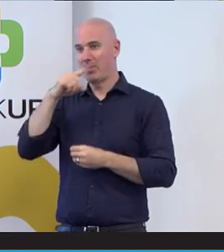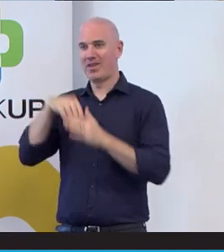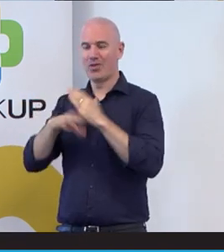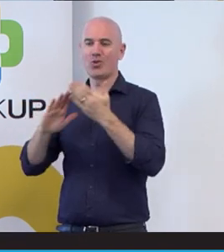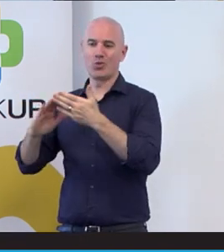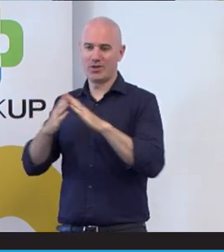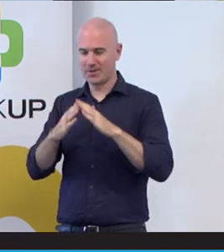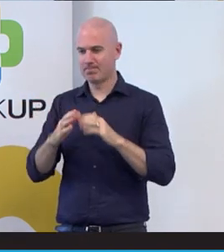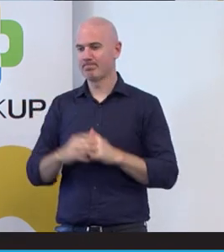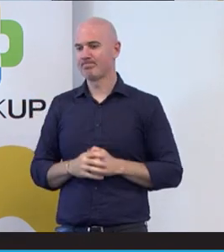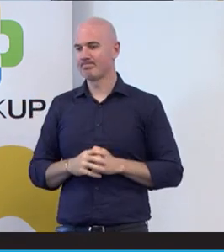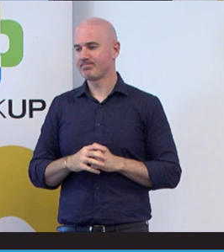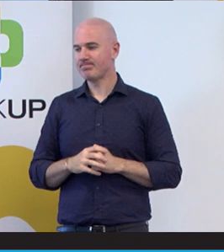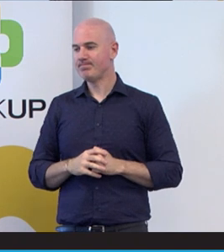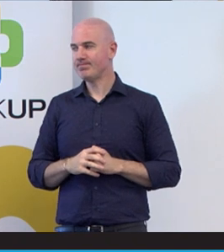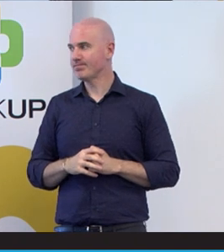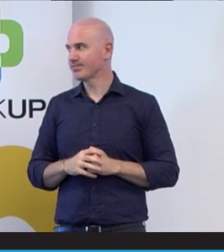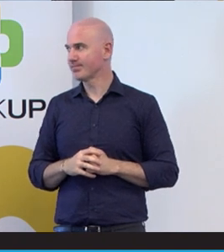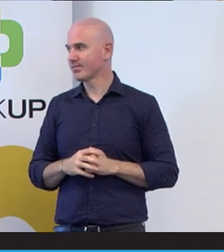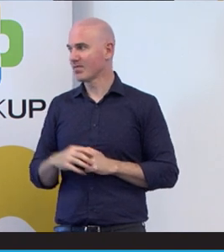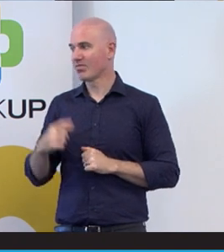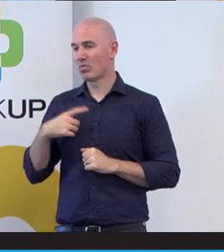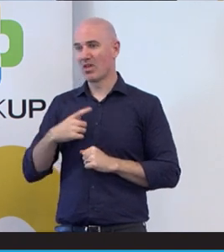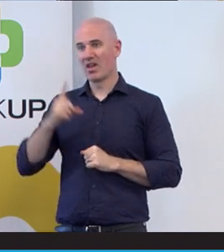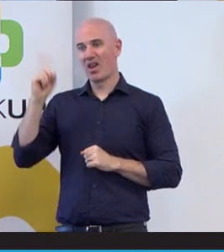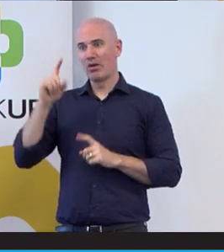which if we are struggling to get interpreters that people might want to become interpreter,